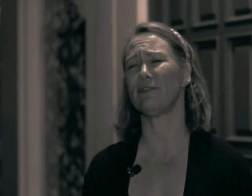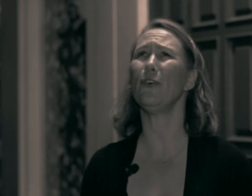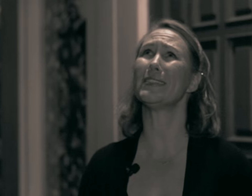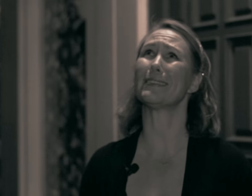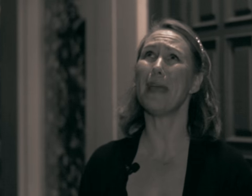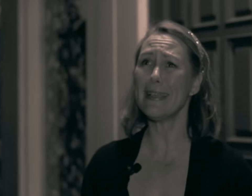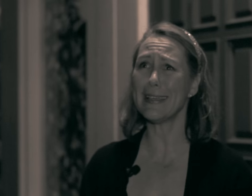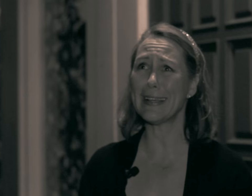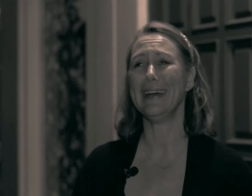His voice is amazing!